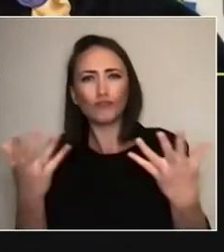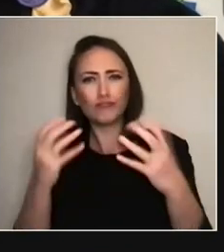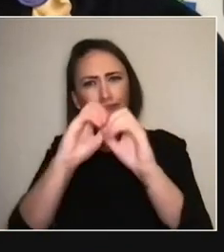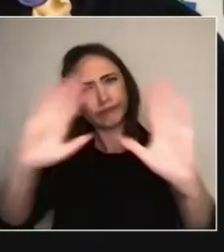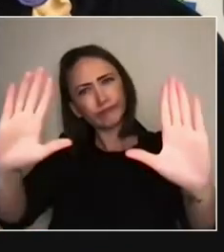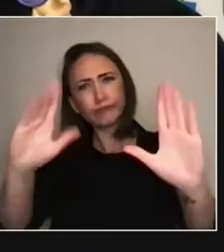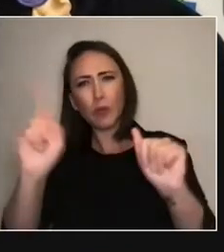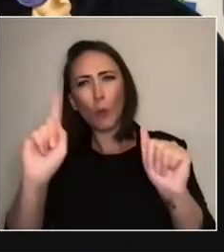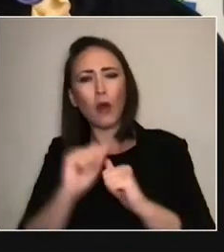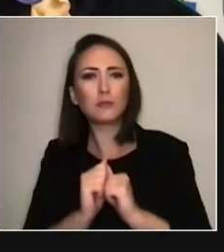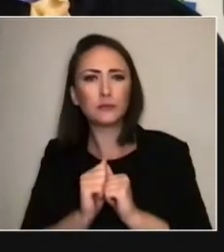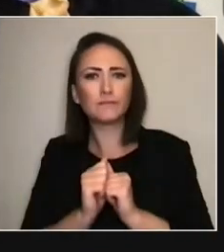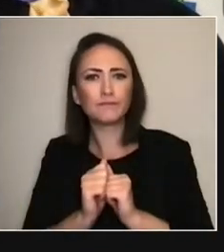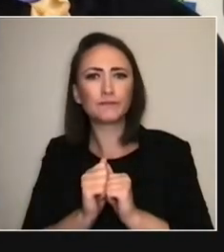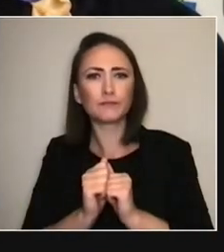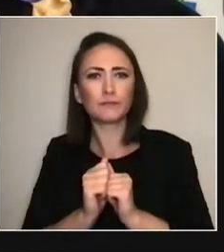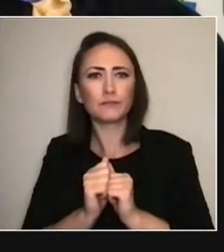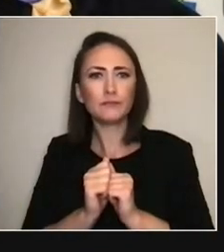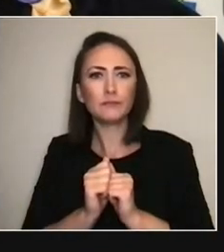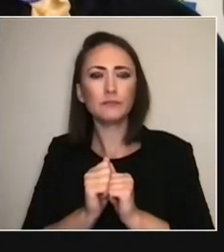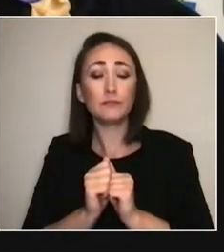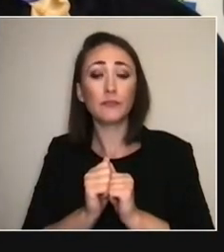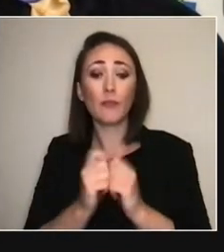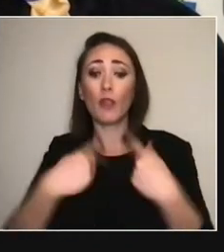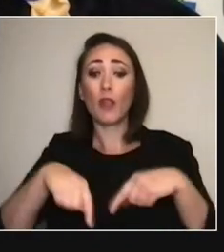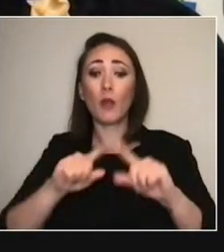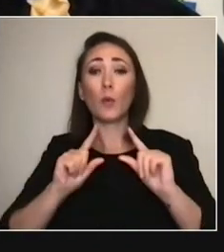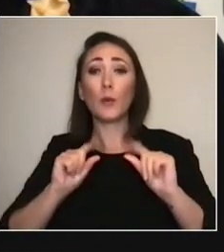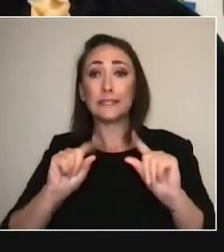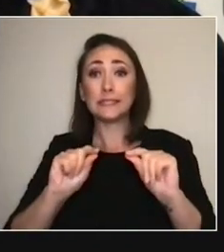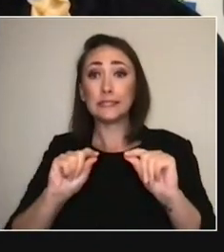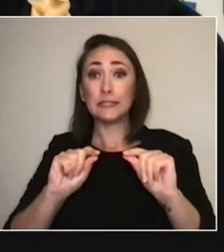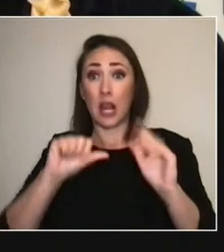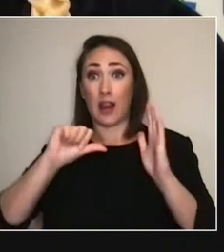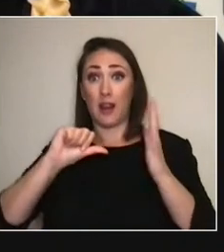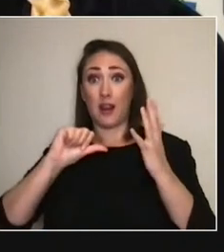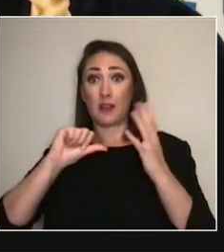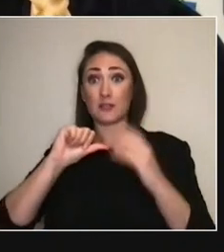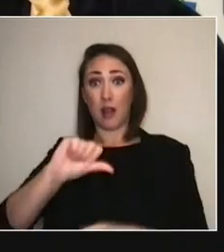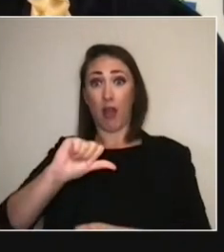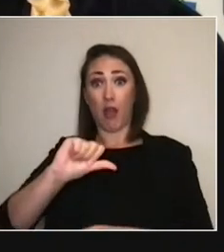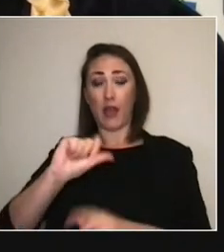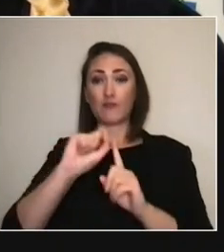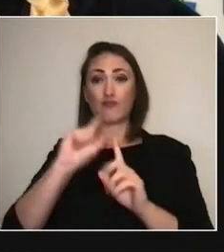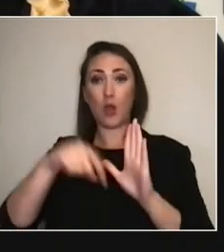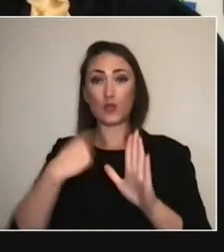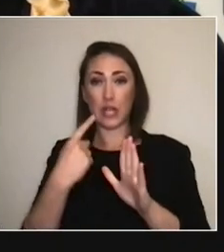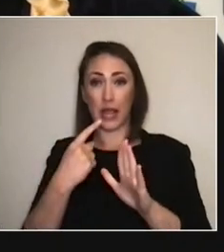Well, we did this first round of nine projects, and some of them are in really infant stages. And during the course of the mentorship,